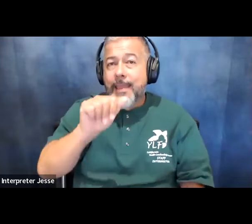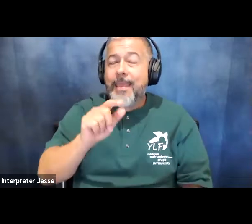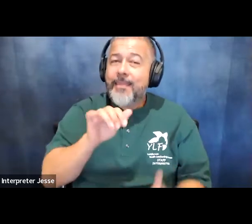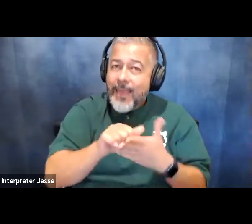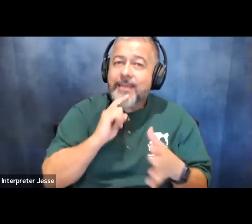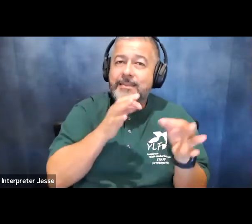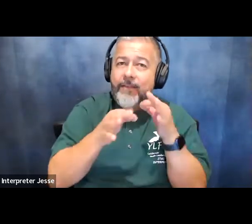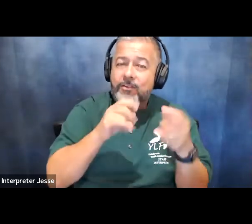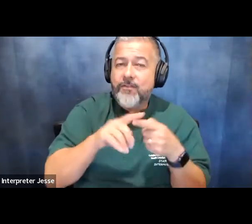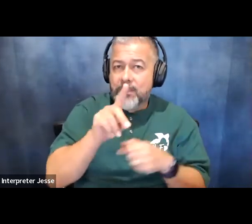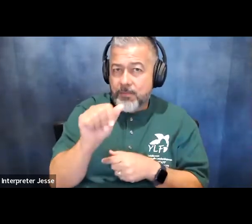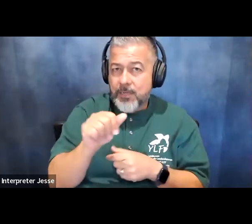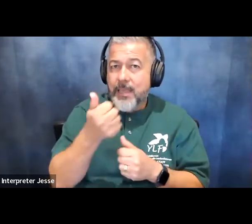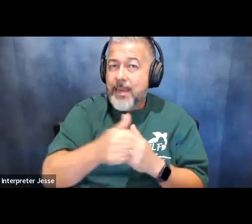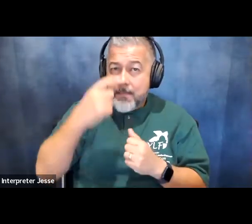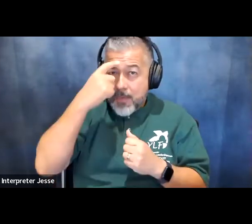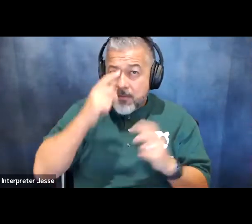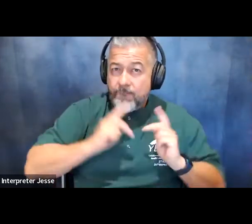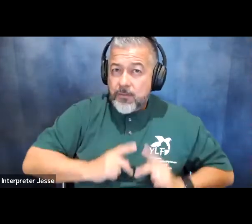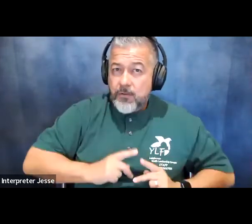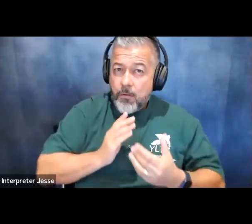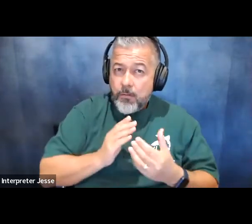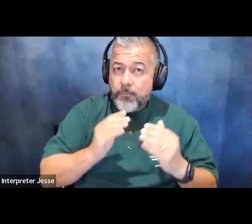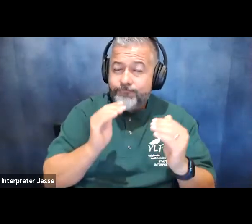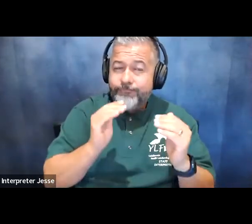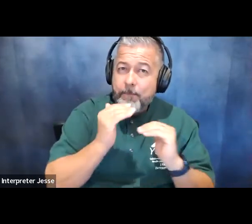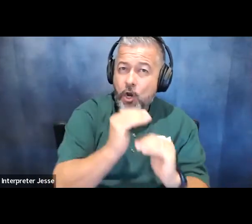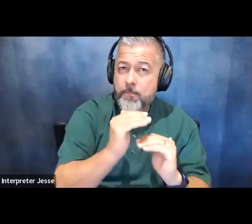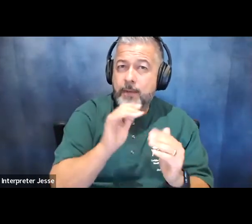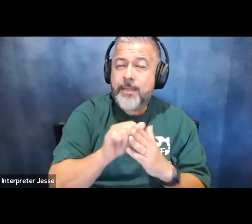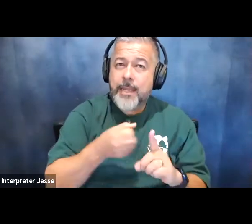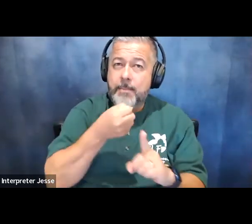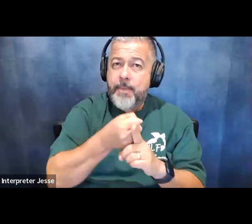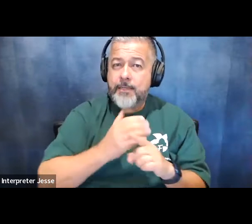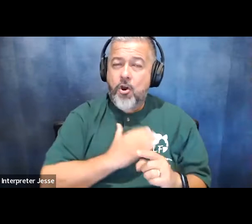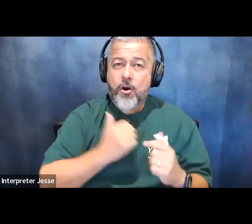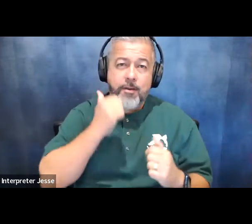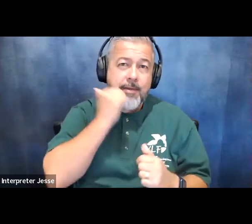any mental or physical impairment that impacts activities of daily living a history or a record